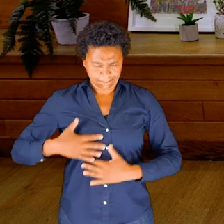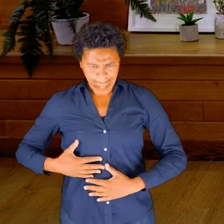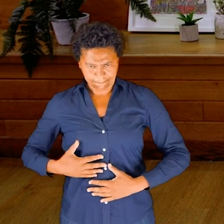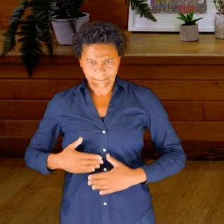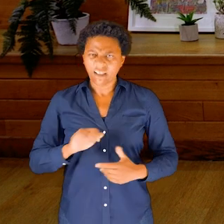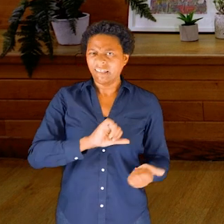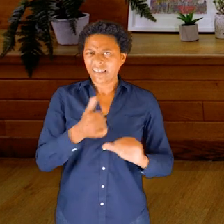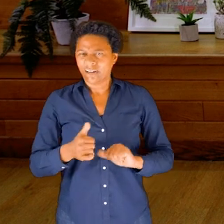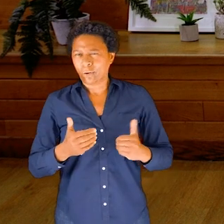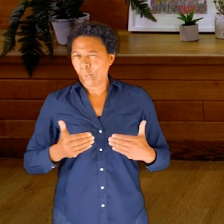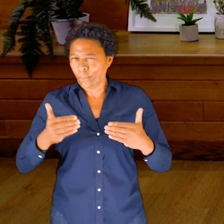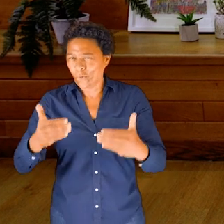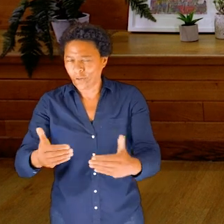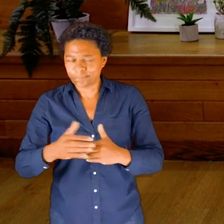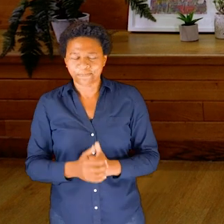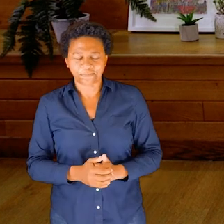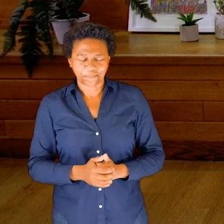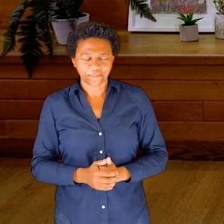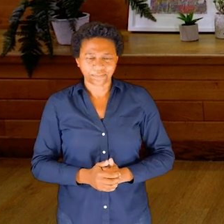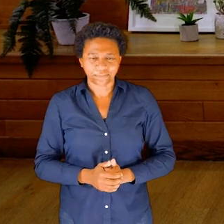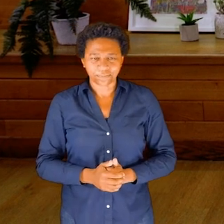some extra information with water.